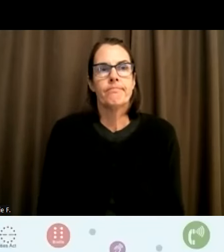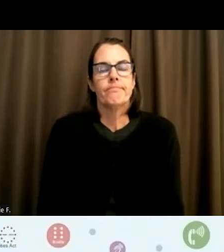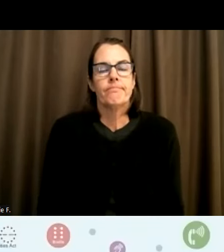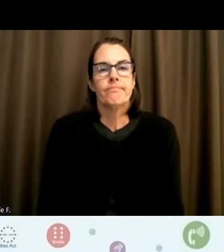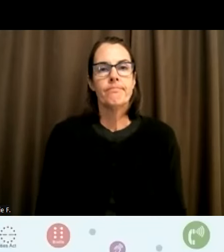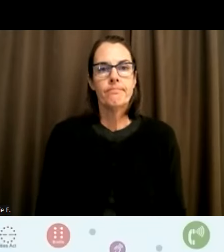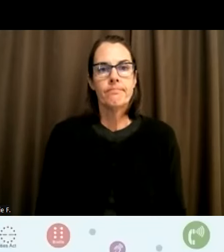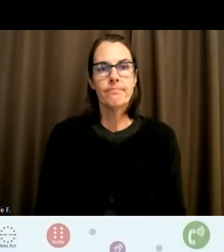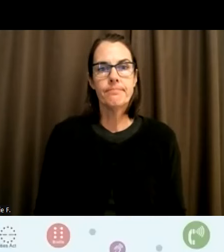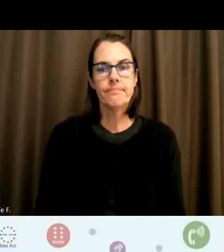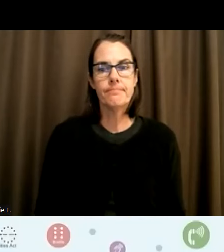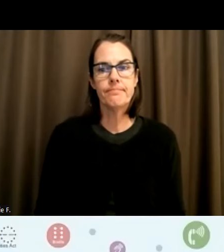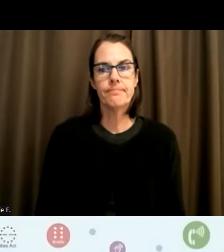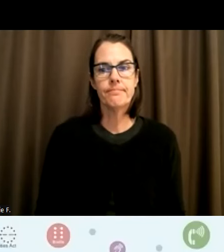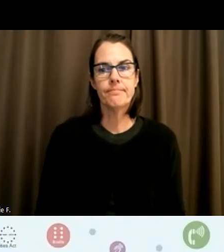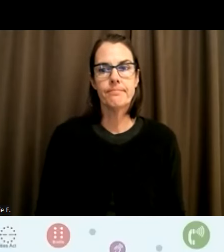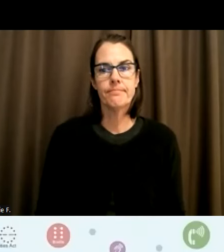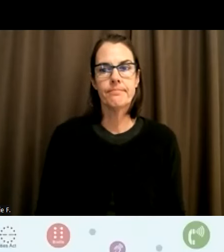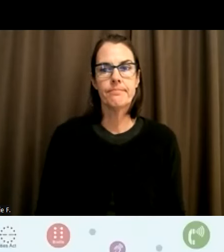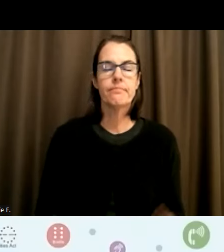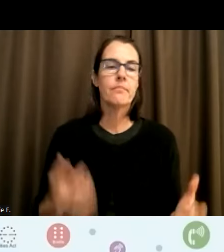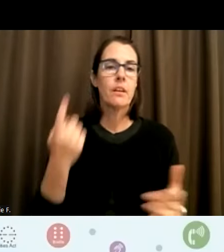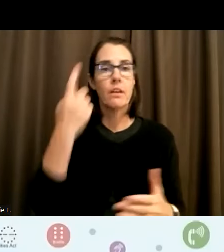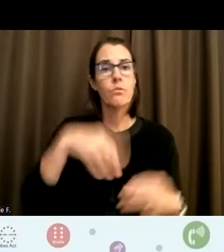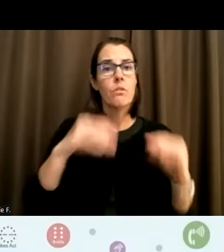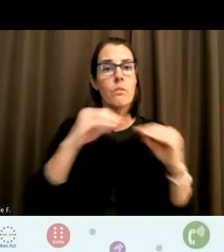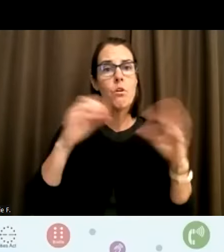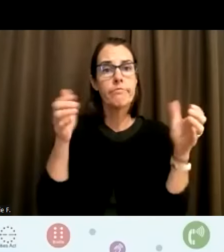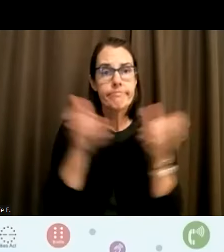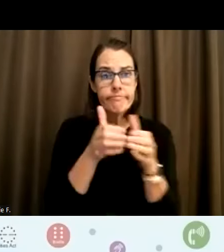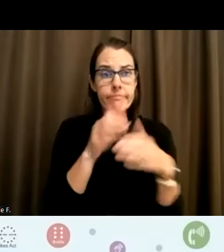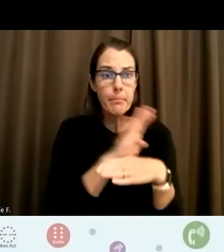especially for smaller businesses or organizations it becomes down to